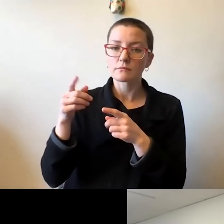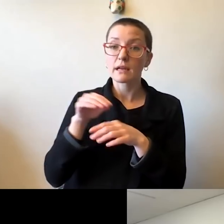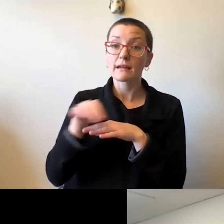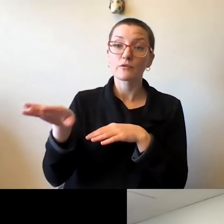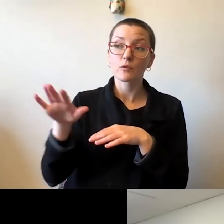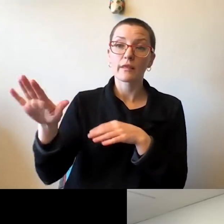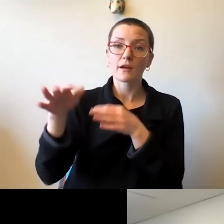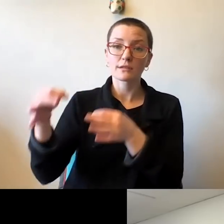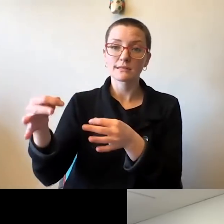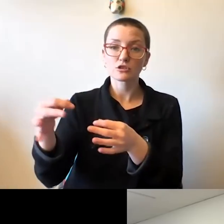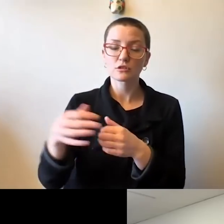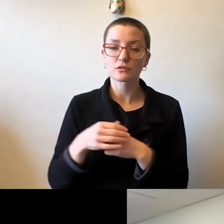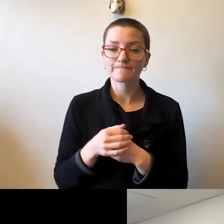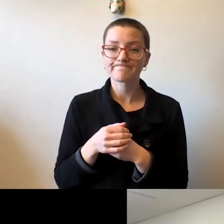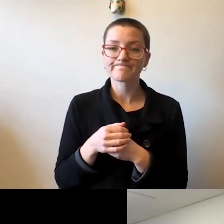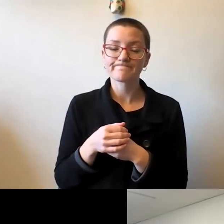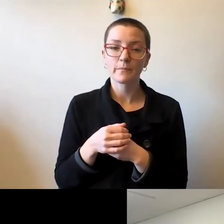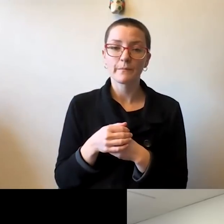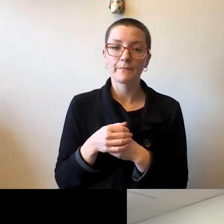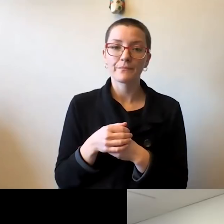I want to emphasize the fact that,